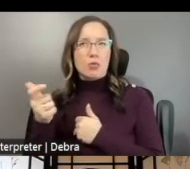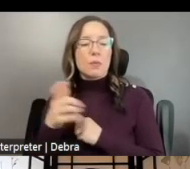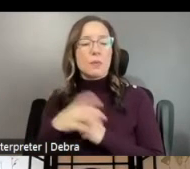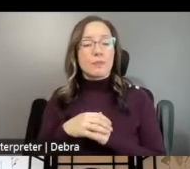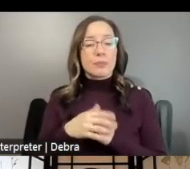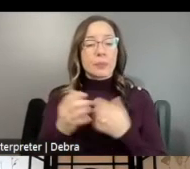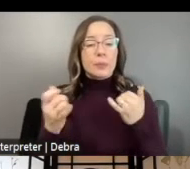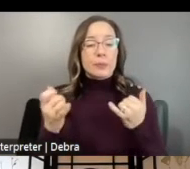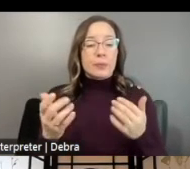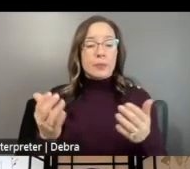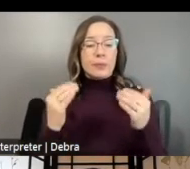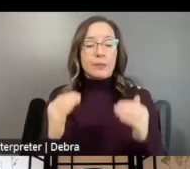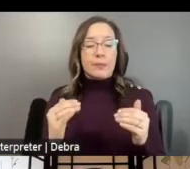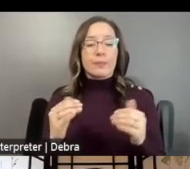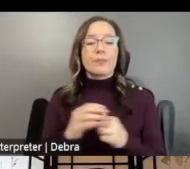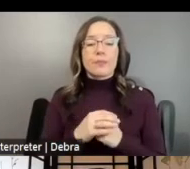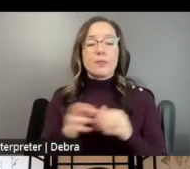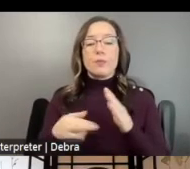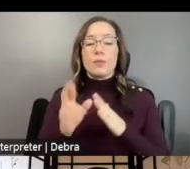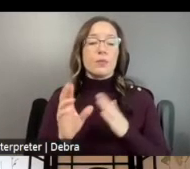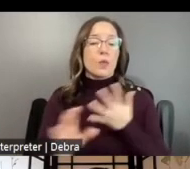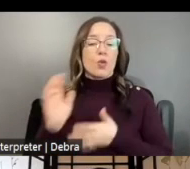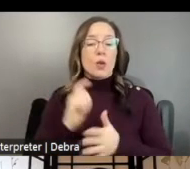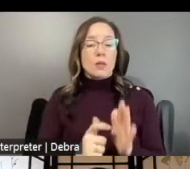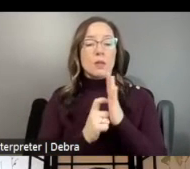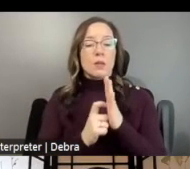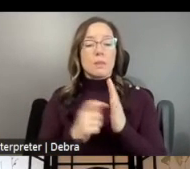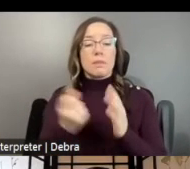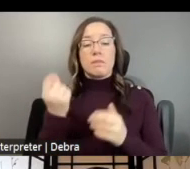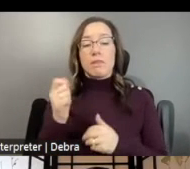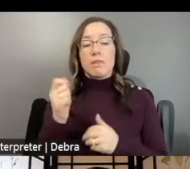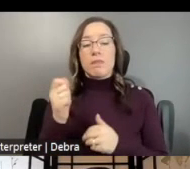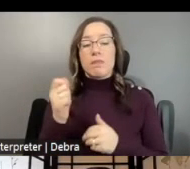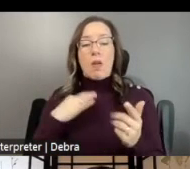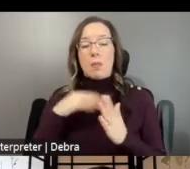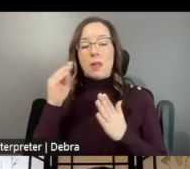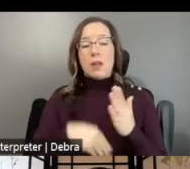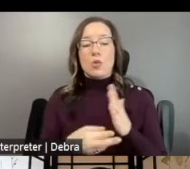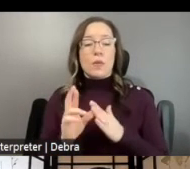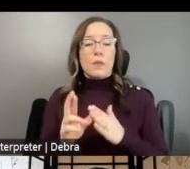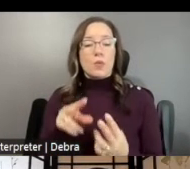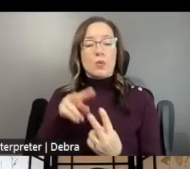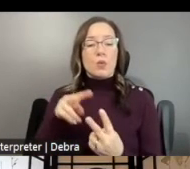TALK ABOUT THE REVIEW CRITERIA. ALL APPLICATIONS ARE REVIEWED BASED ON TWO CONGRESSIONALLY MANDATED